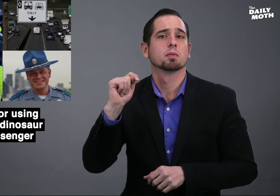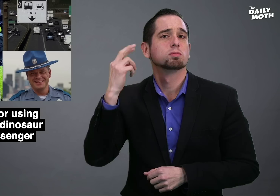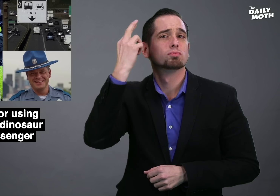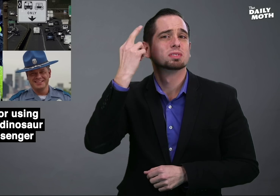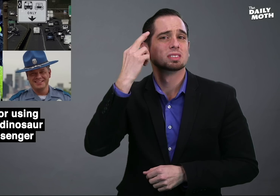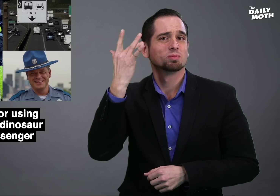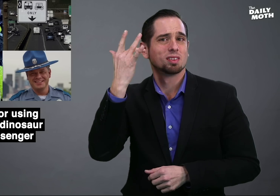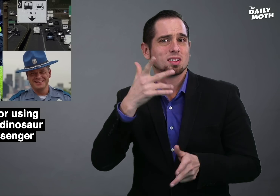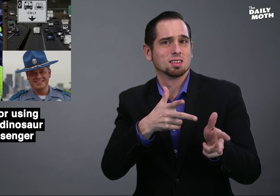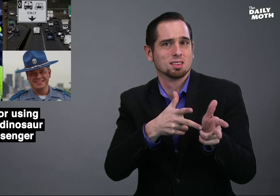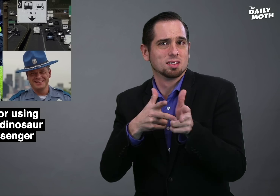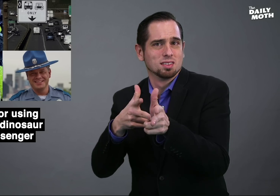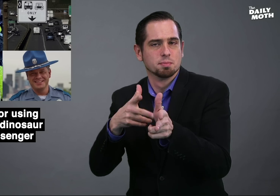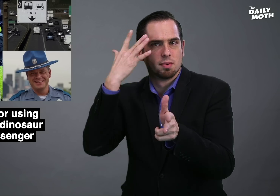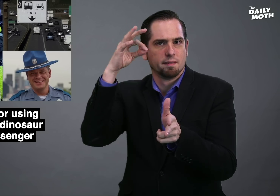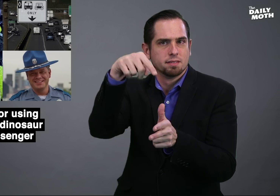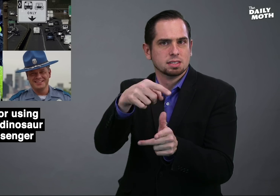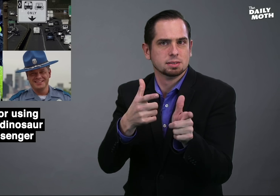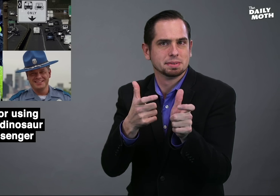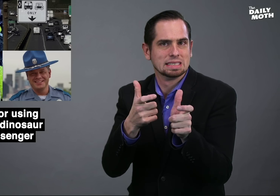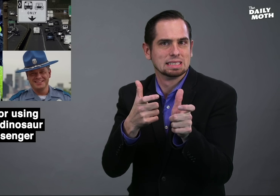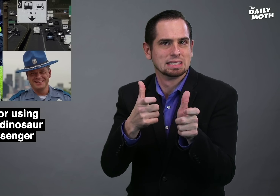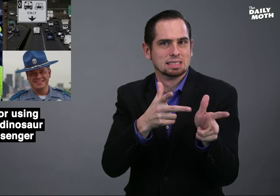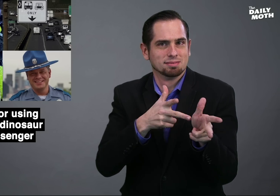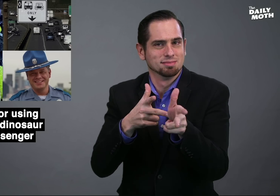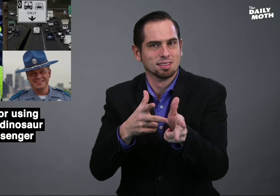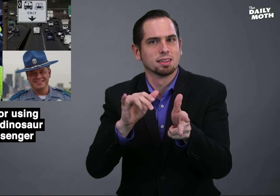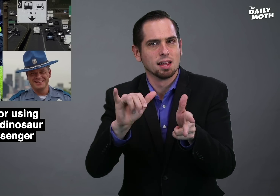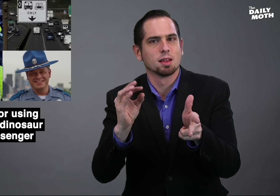He was pulled over for speeding and